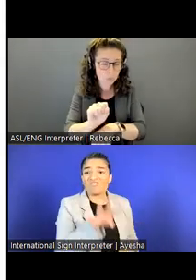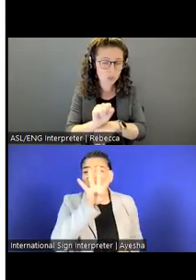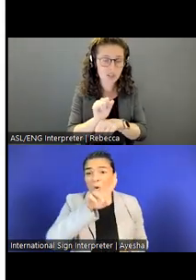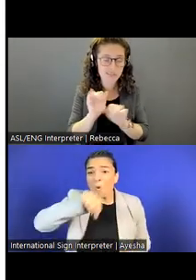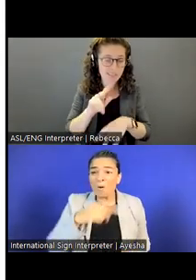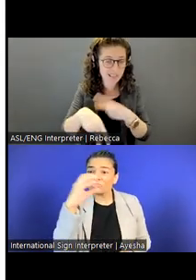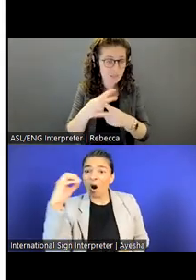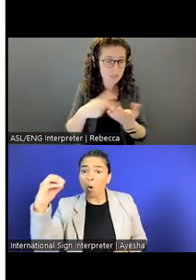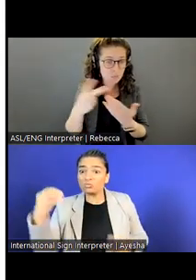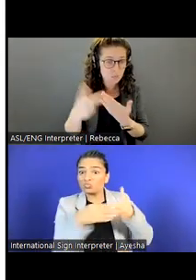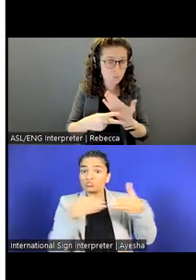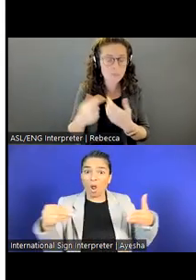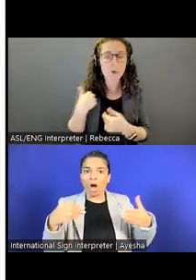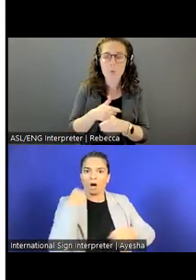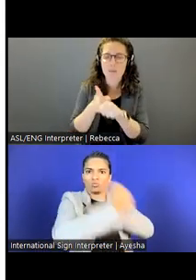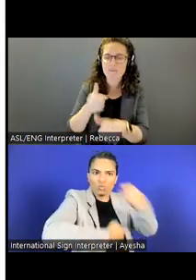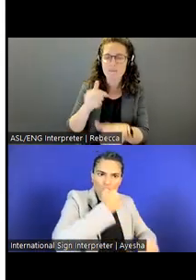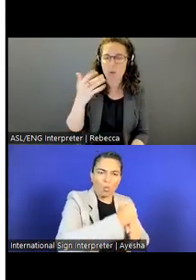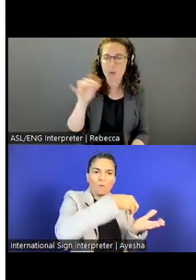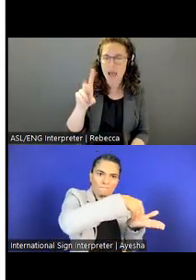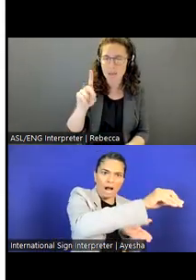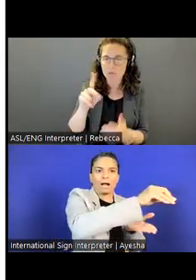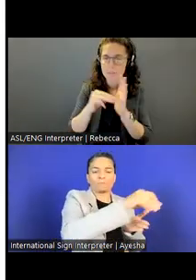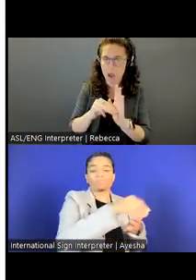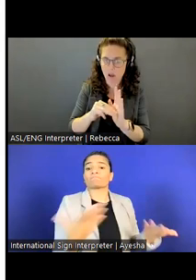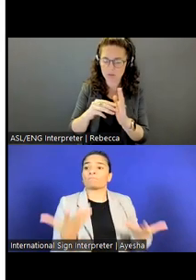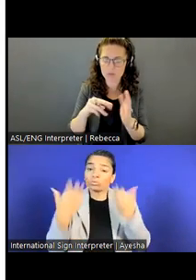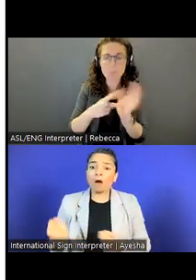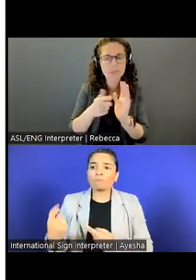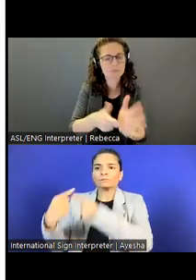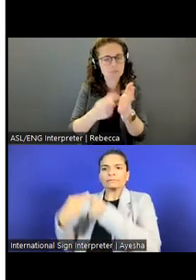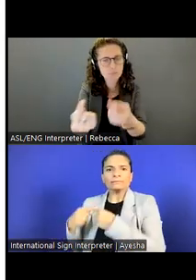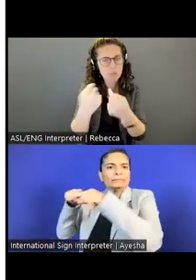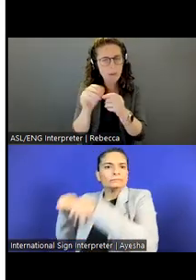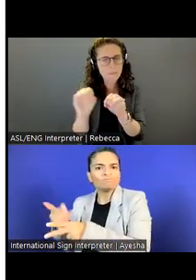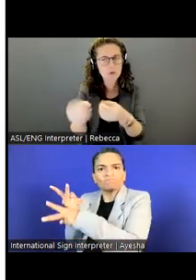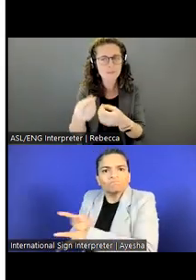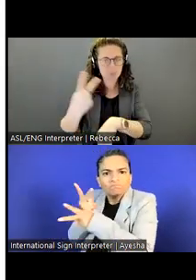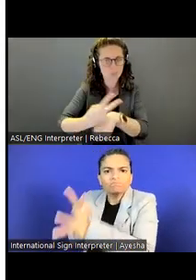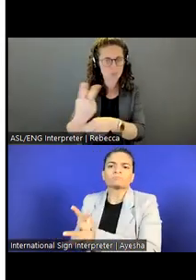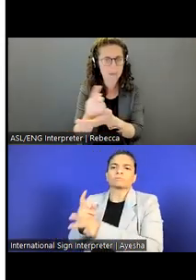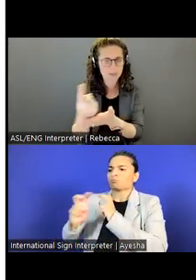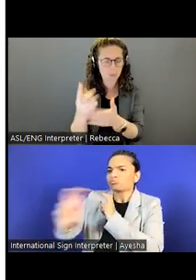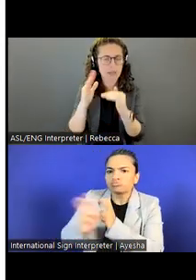We're a hybrid model. You do need to come into the office two times a week, at least.